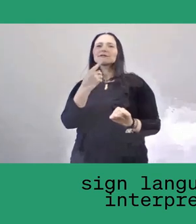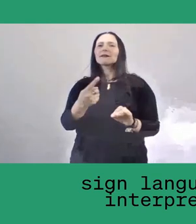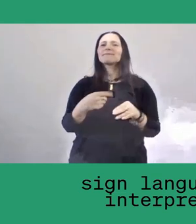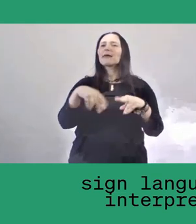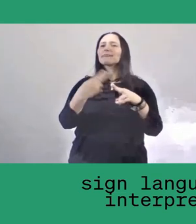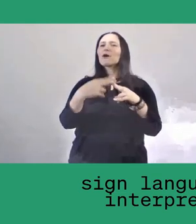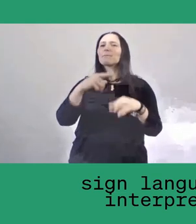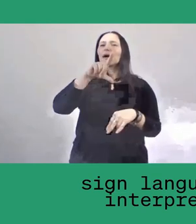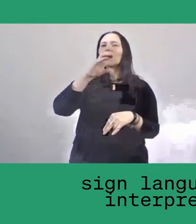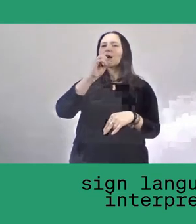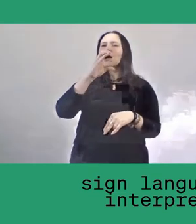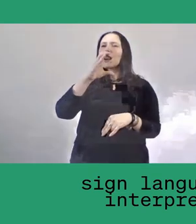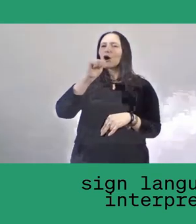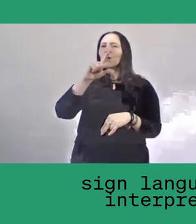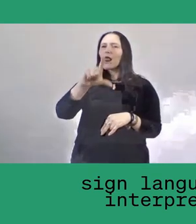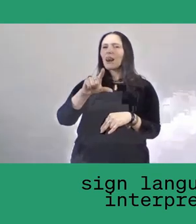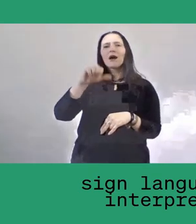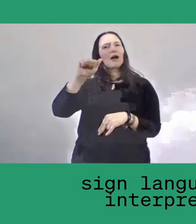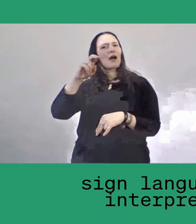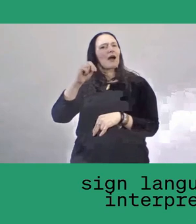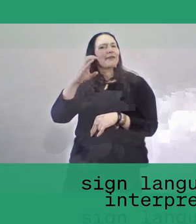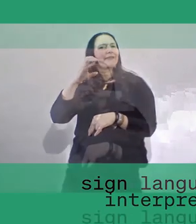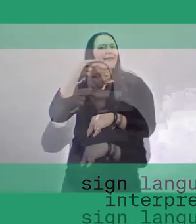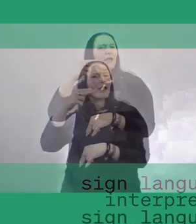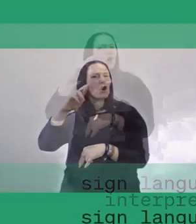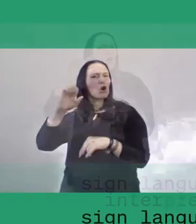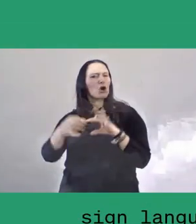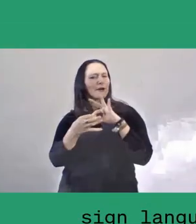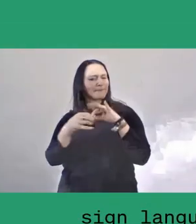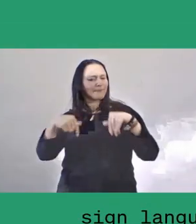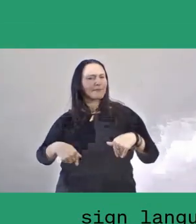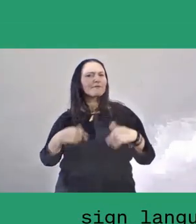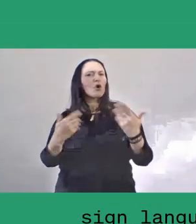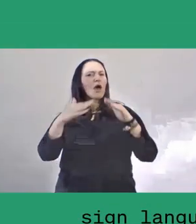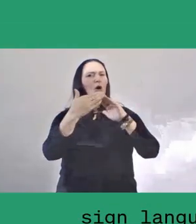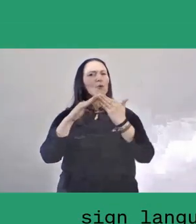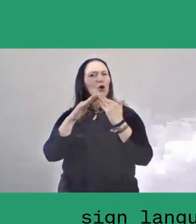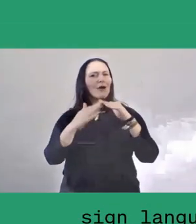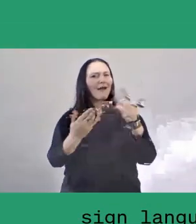which is the topic for today's lumbung calling. The metaphor of an anchor